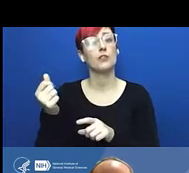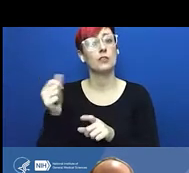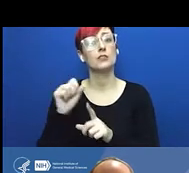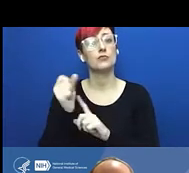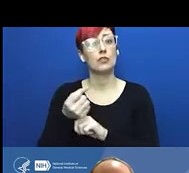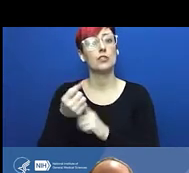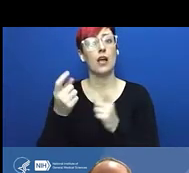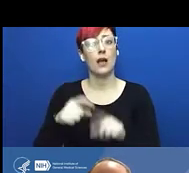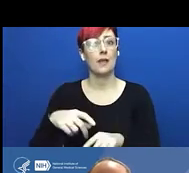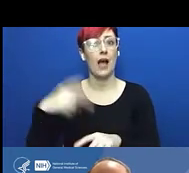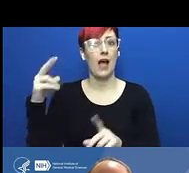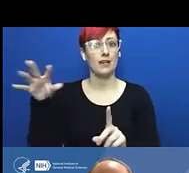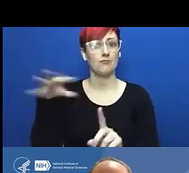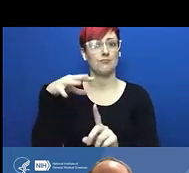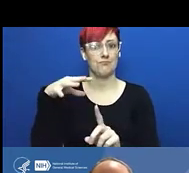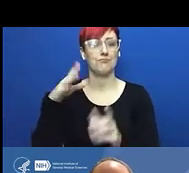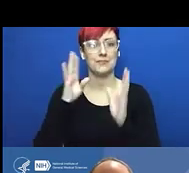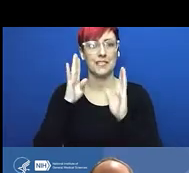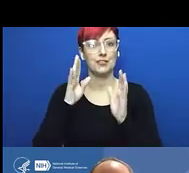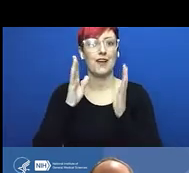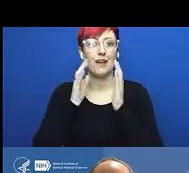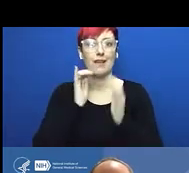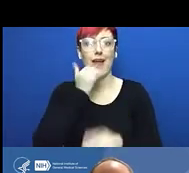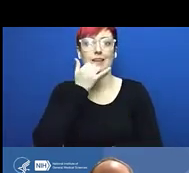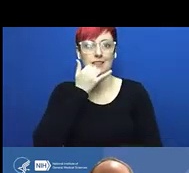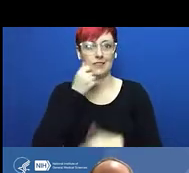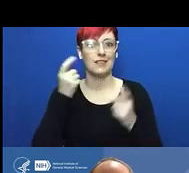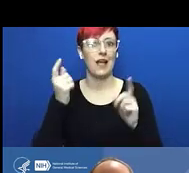because I think we're about 30 seconds to the hour, so I'm hitting start now.